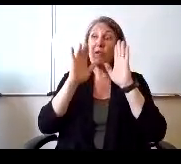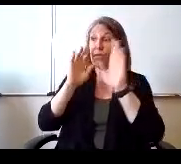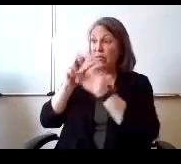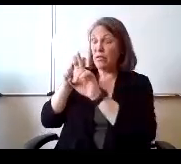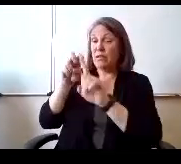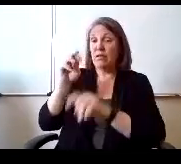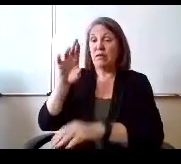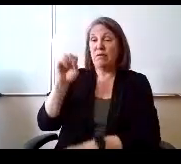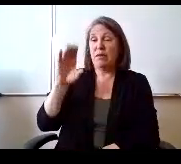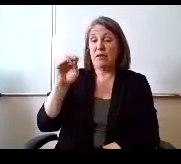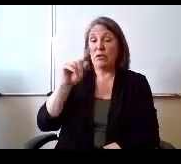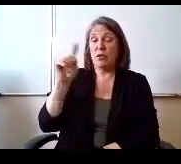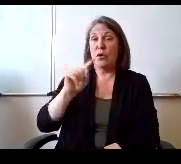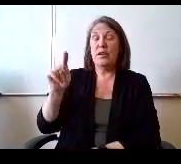Our first speaker is Mr Wade Kennedy.